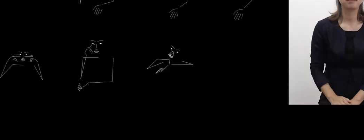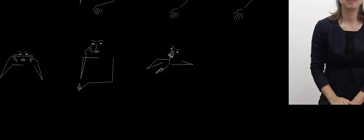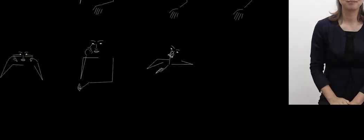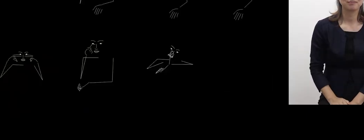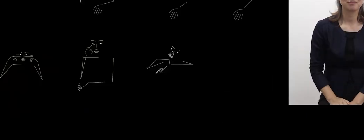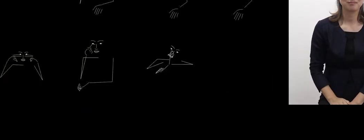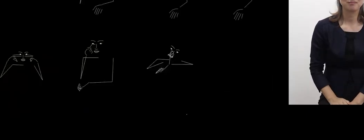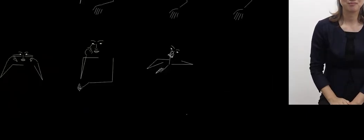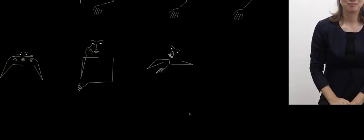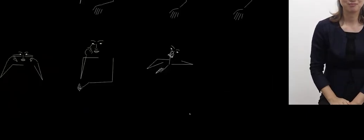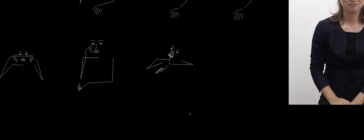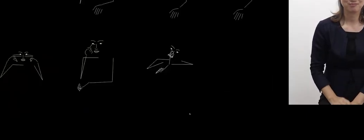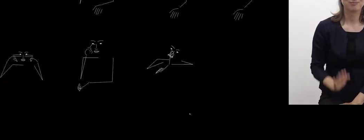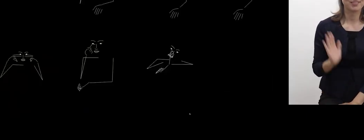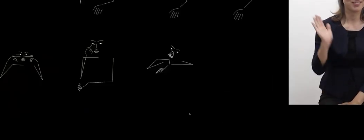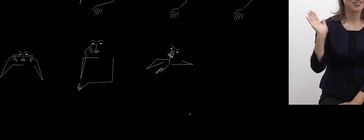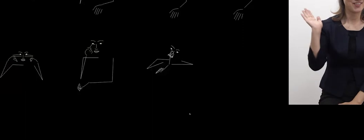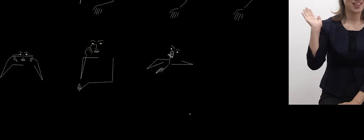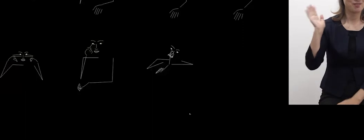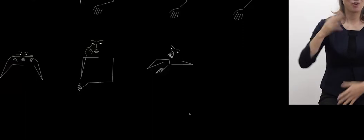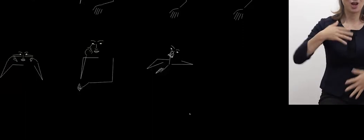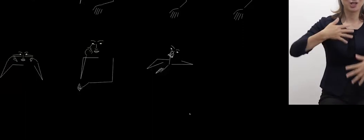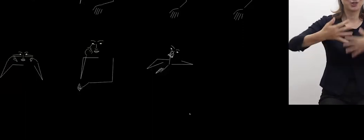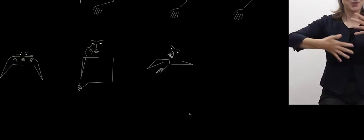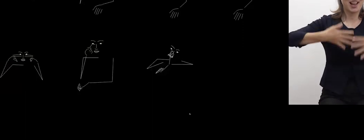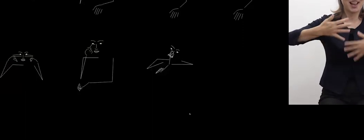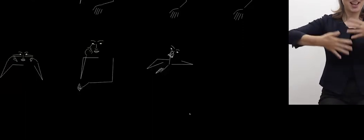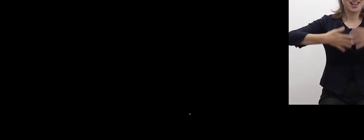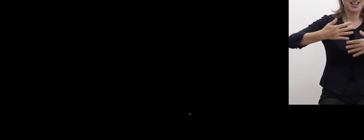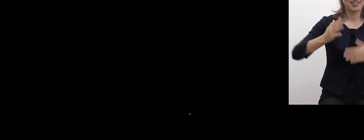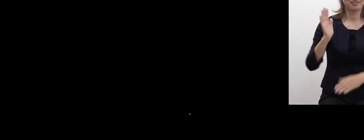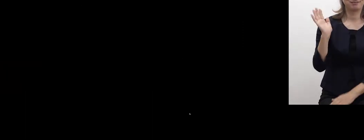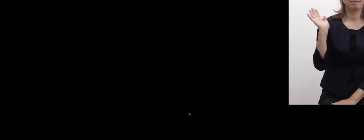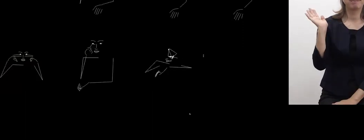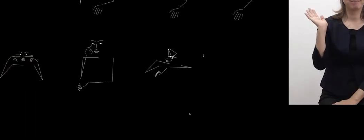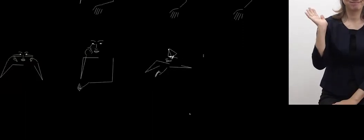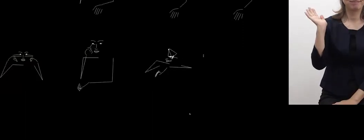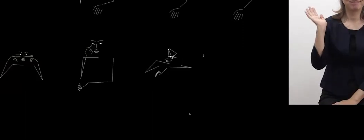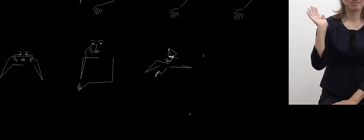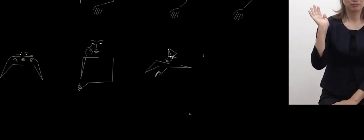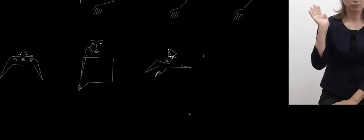And, as for the sign language,